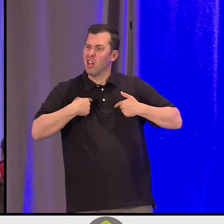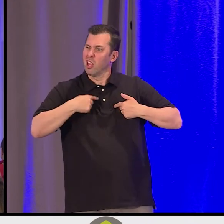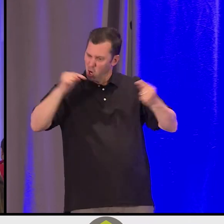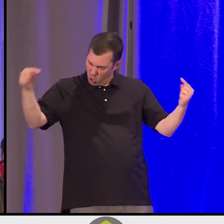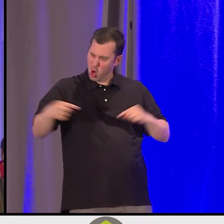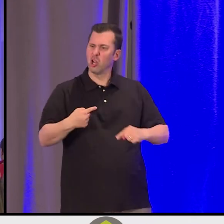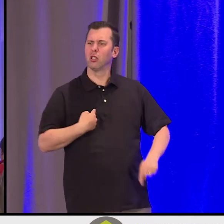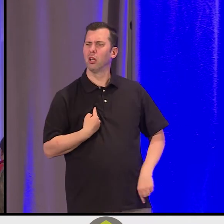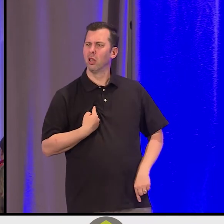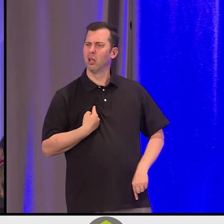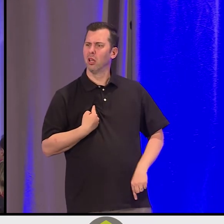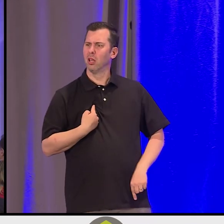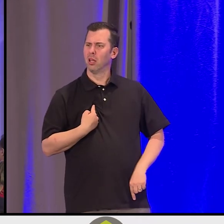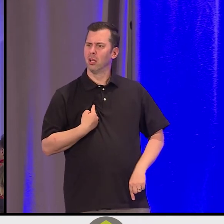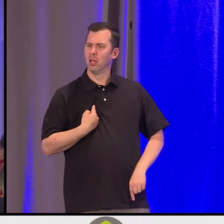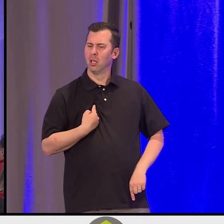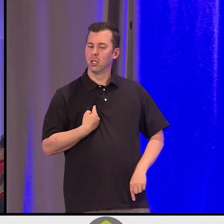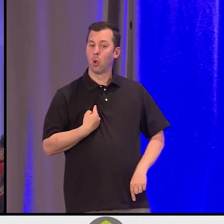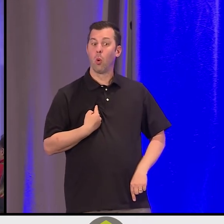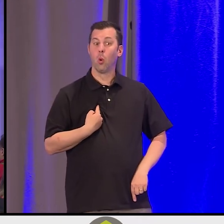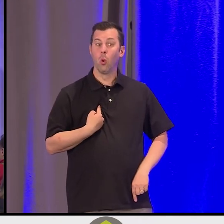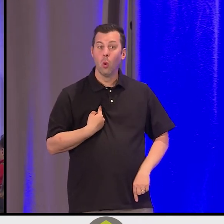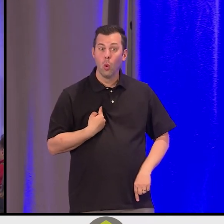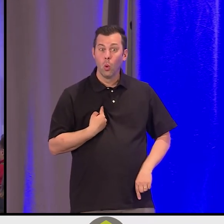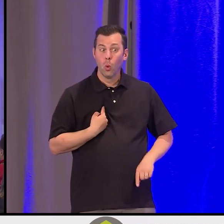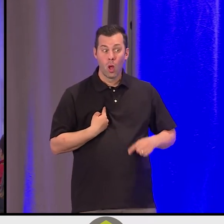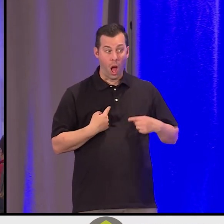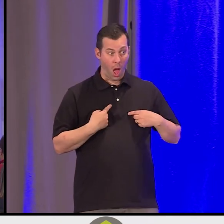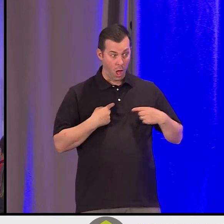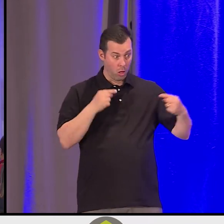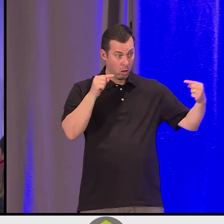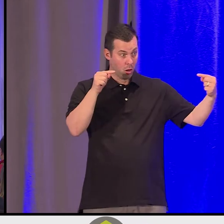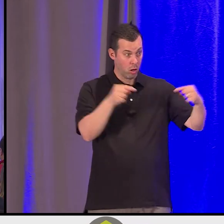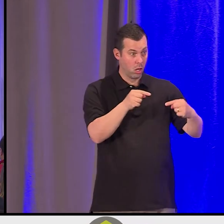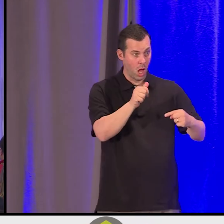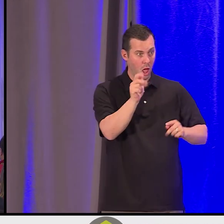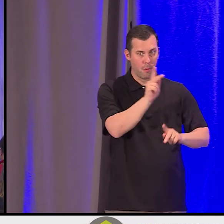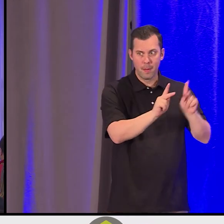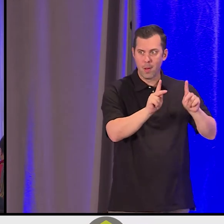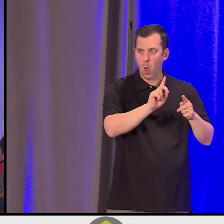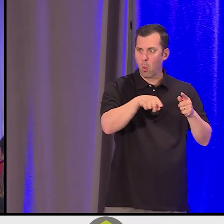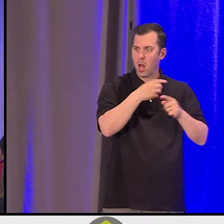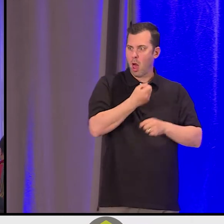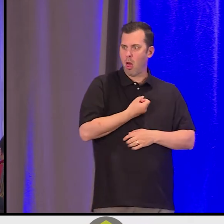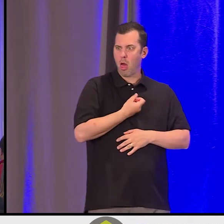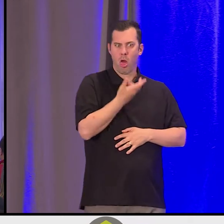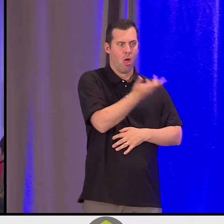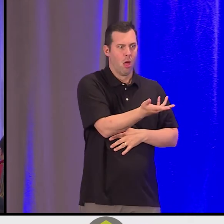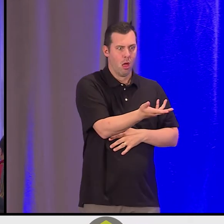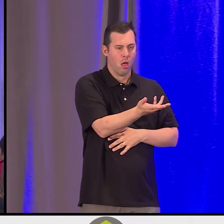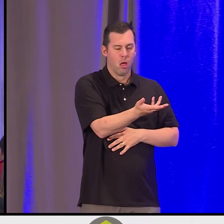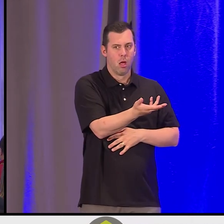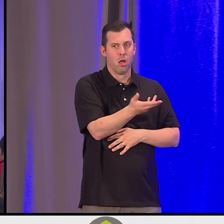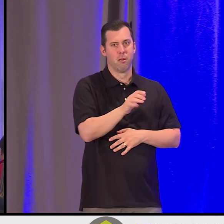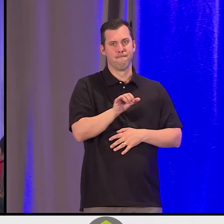How have I hurt in expressing my hurt?" And that wasn't an easy one. And so for compassionate leadership, we spent the last eight years,